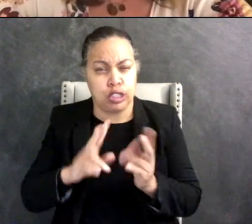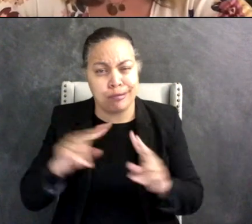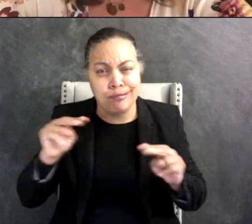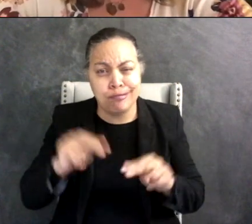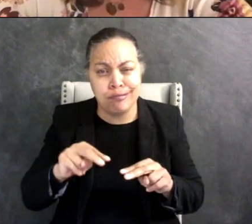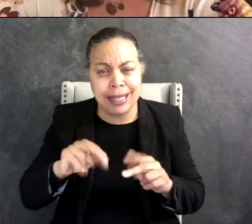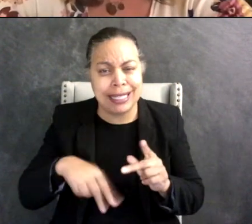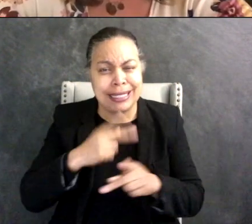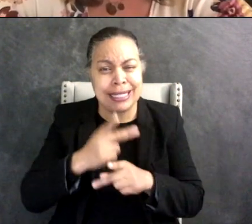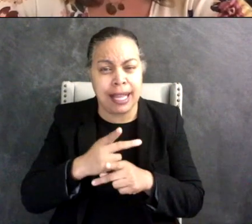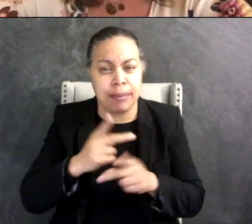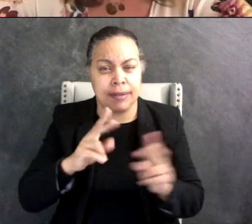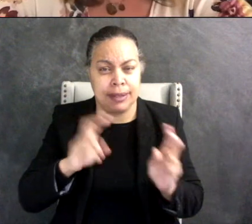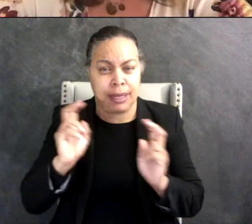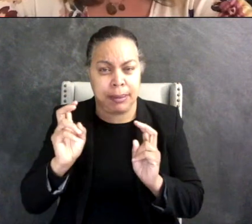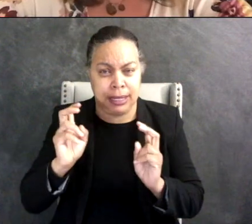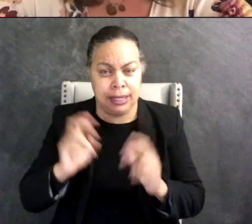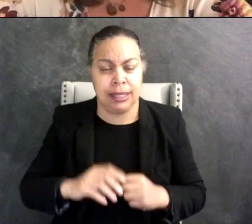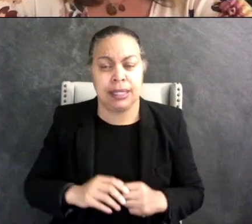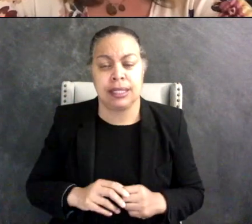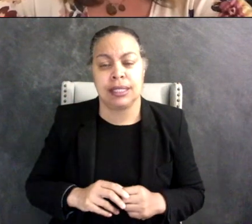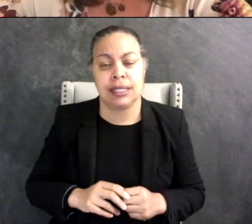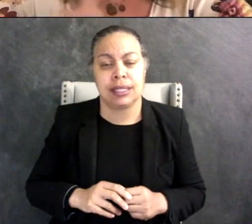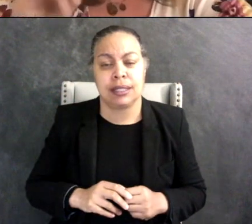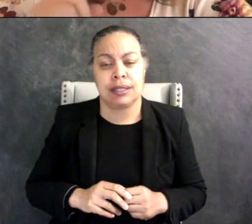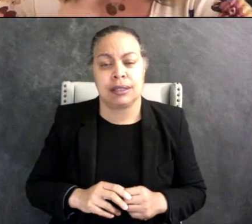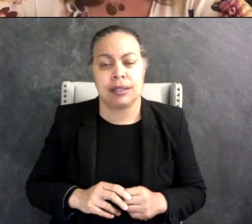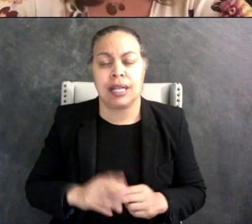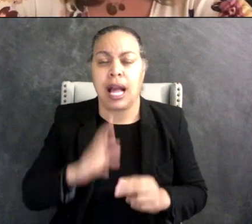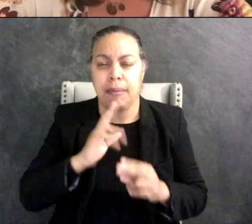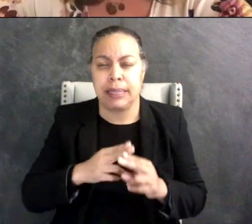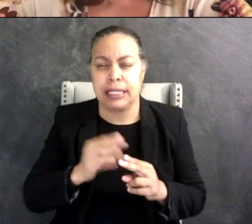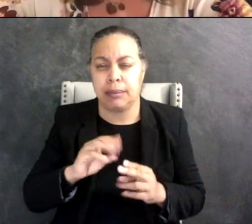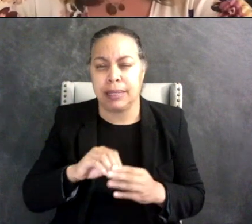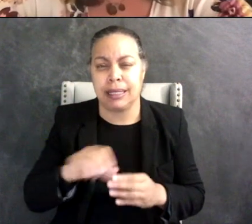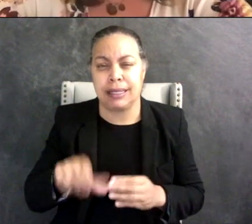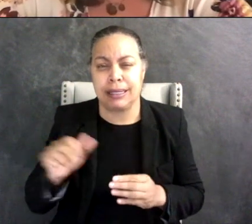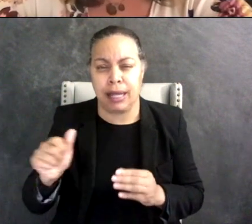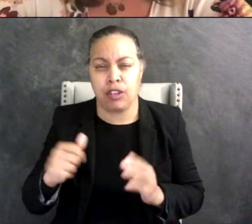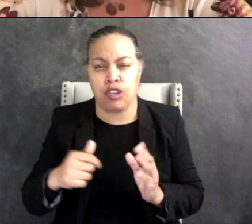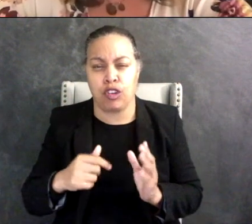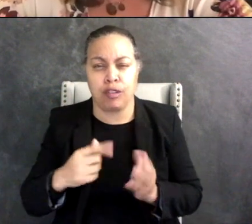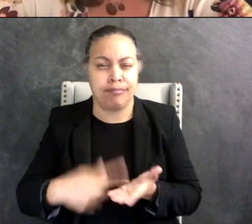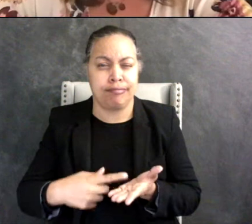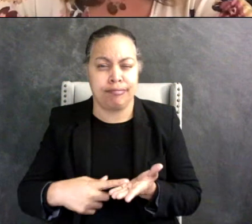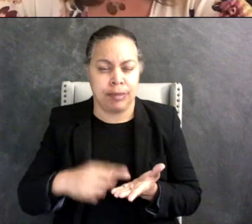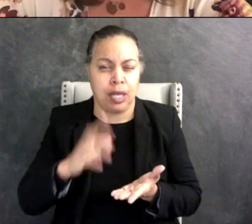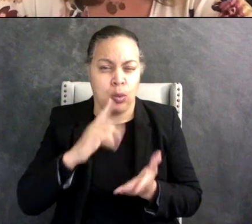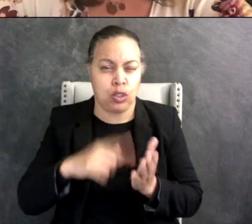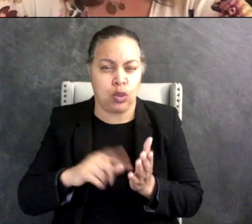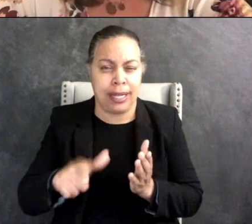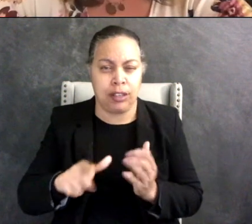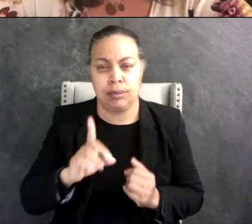related to this, I mentioned him in another webinar we will be showing as well but Dr. Damian Milton